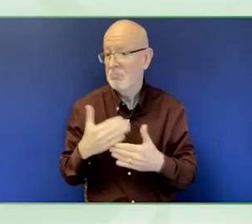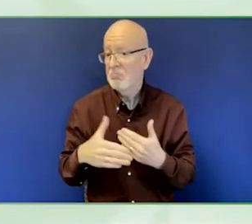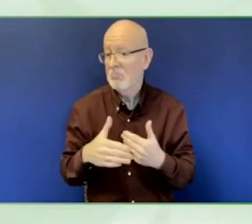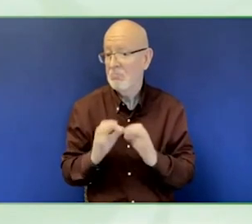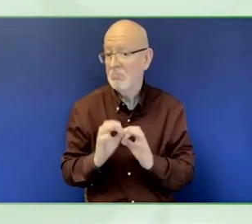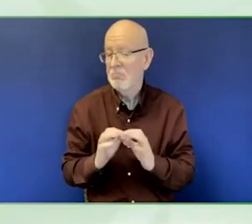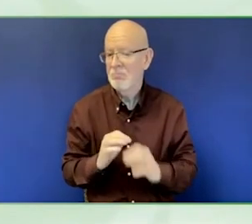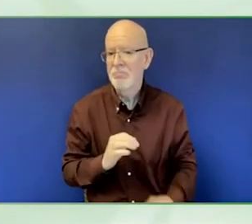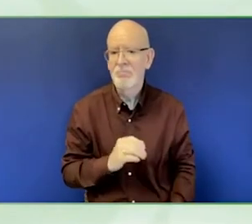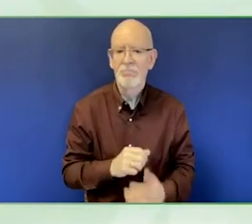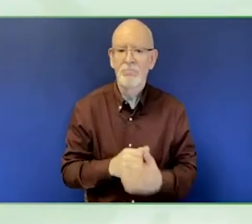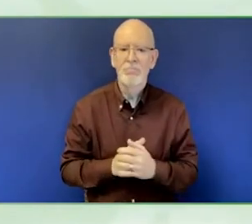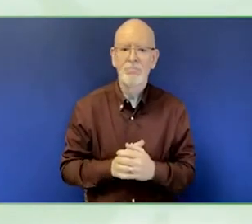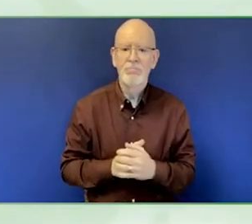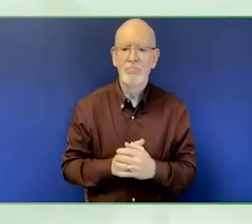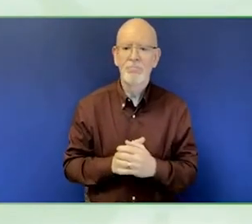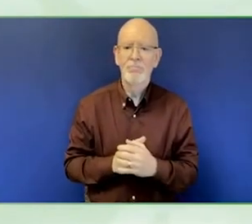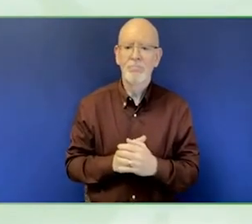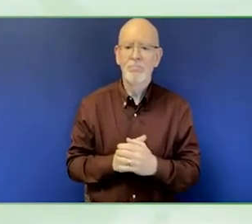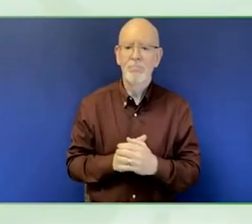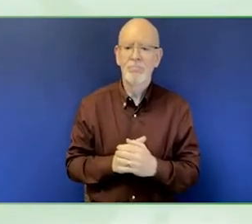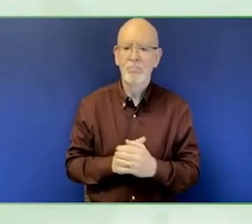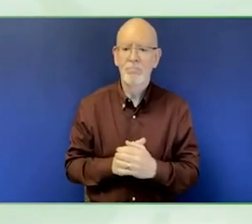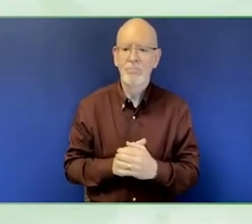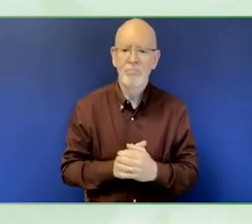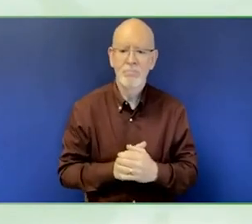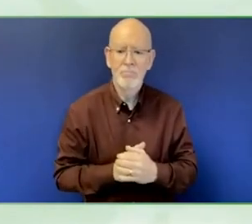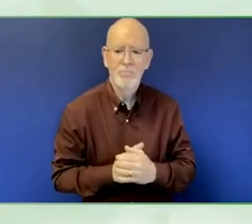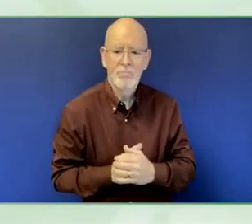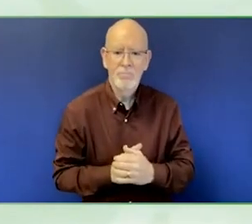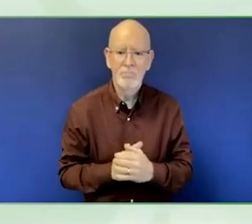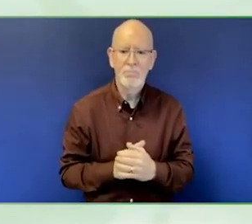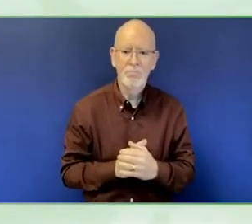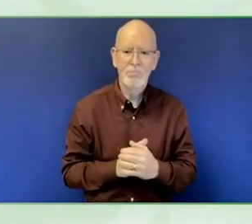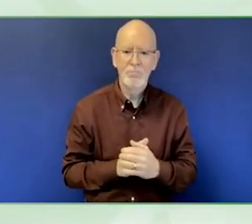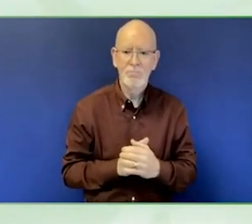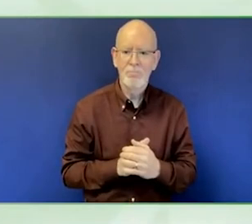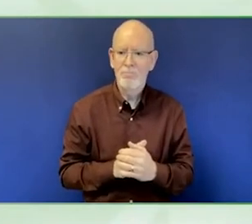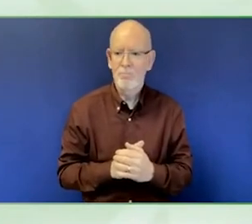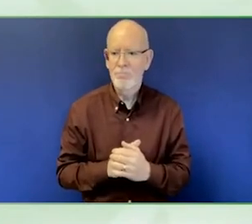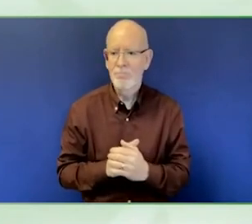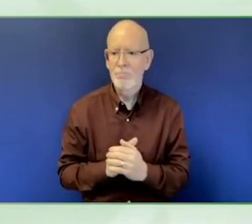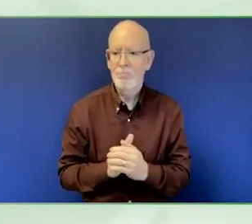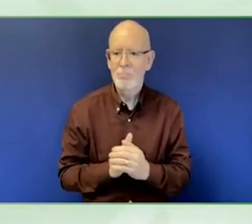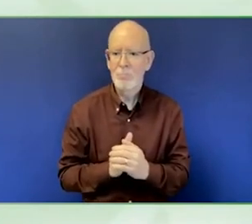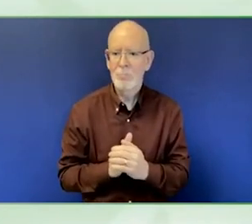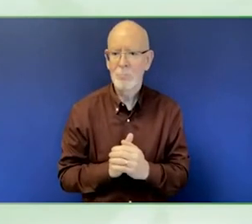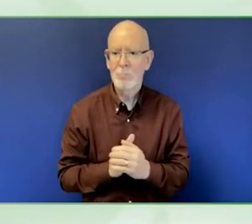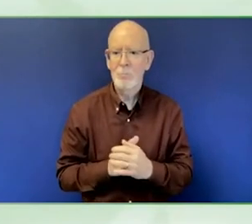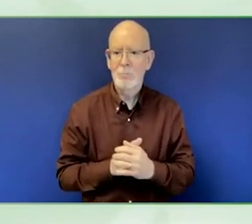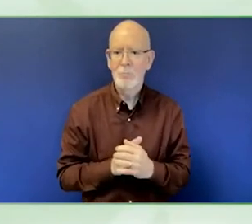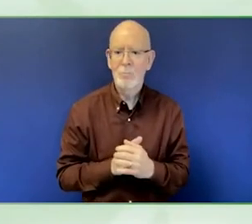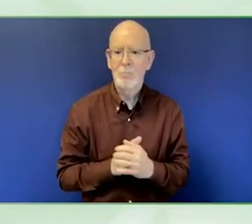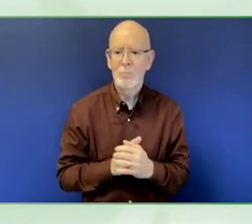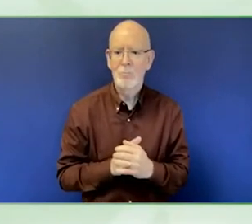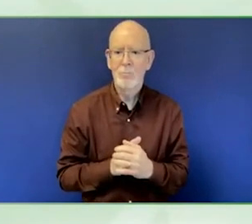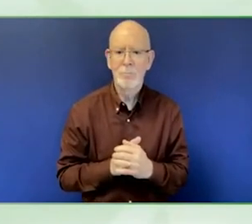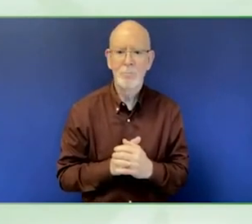I would like to start off with the presentation and hand over the floor to Catherine Townsend.